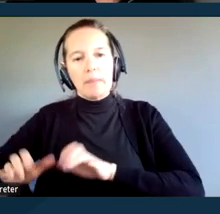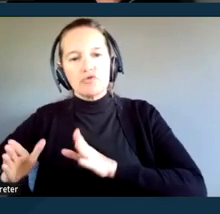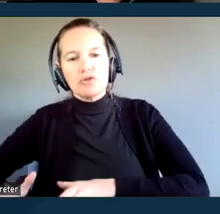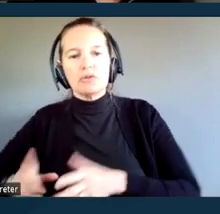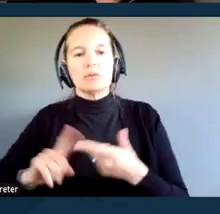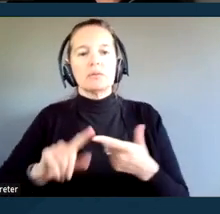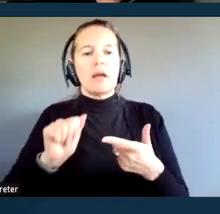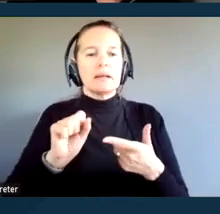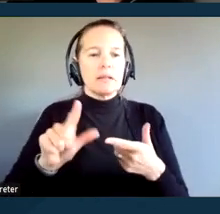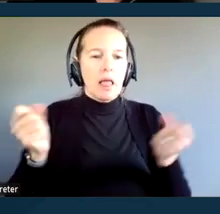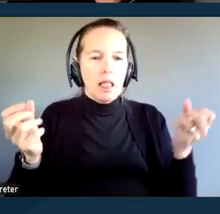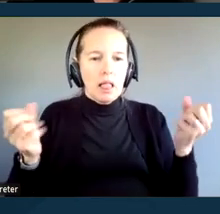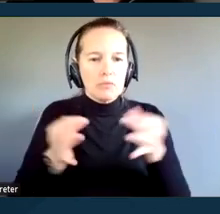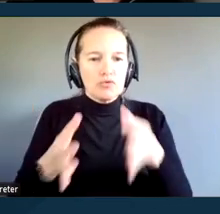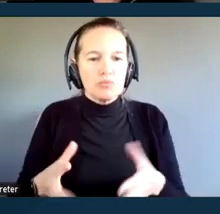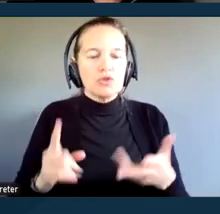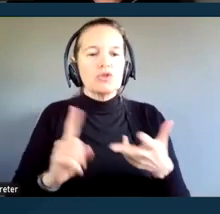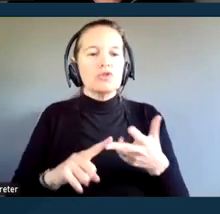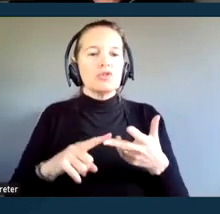assisted listening devices, or readers.